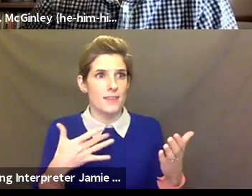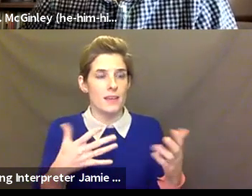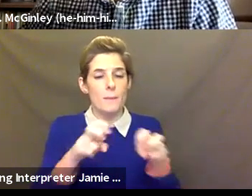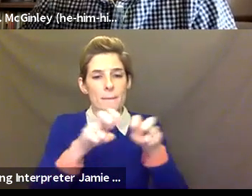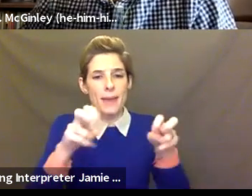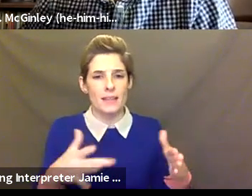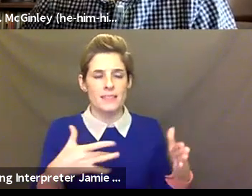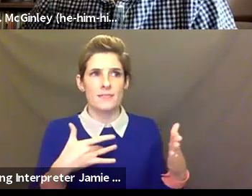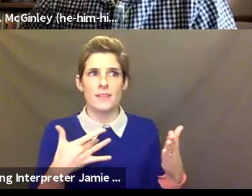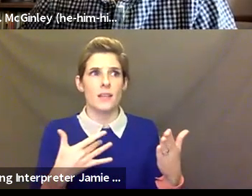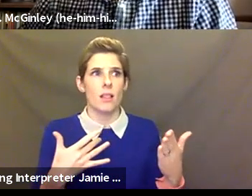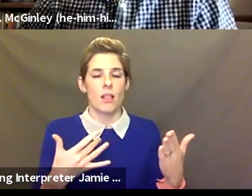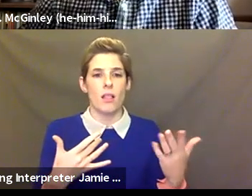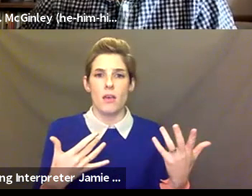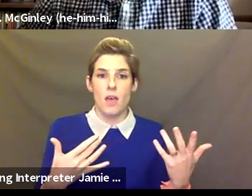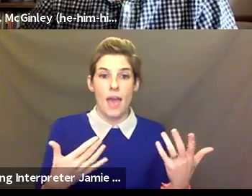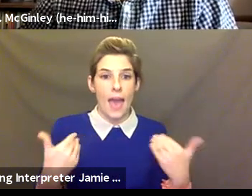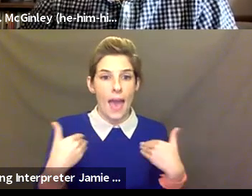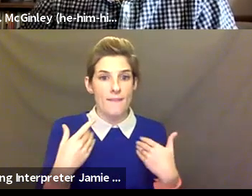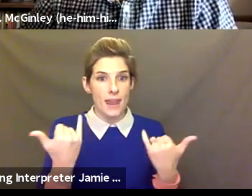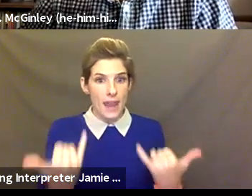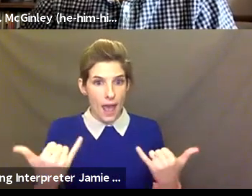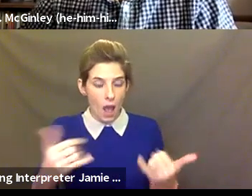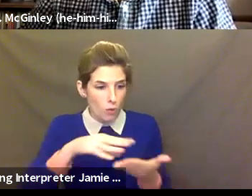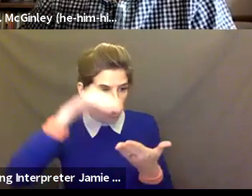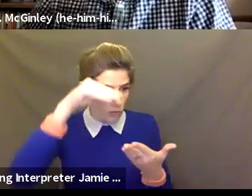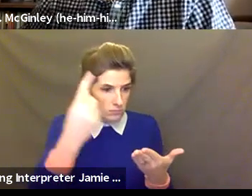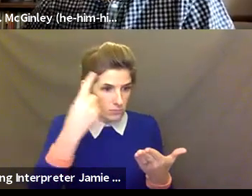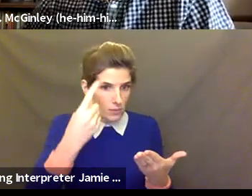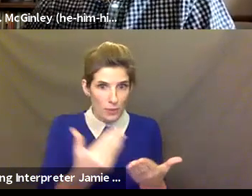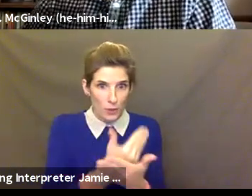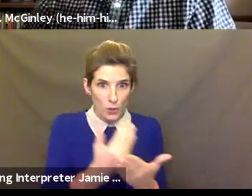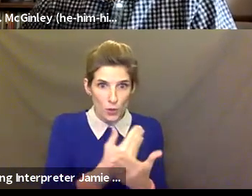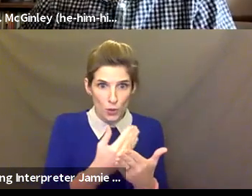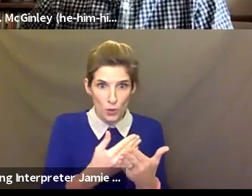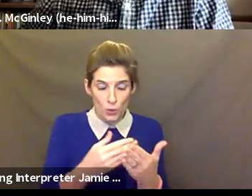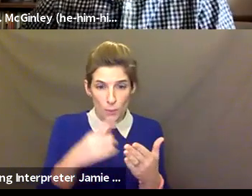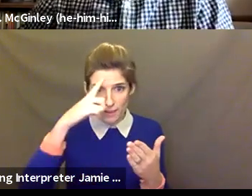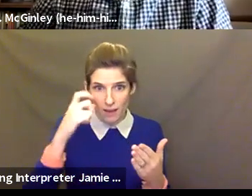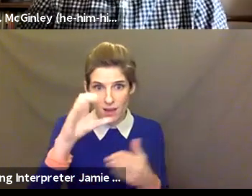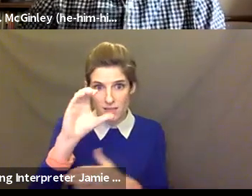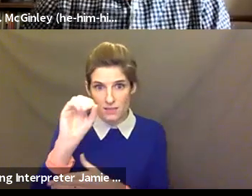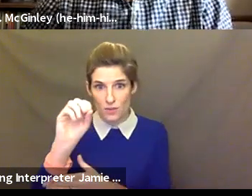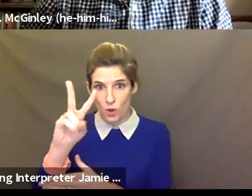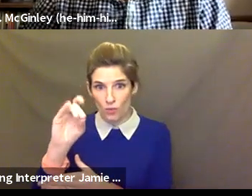talking about hybrid models. Whether that's specific aspects of your work, or just lessons that you think you're going to